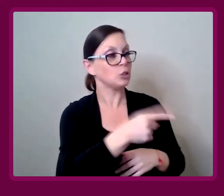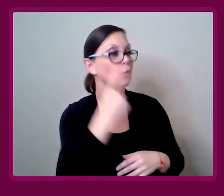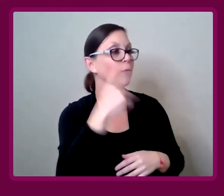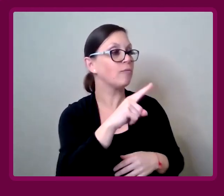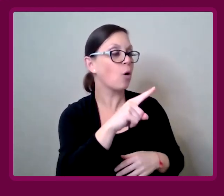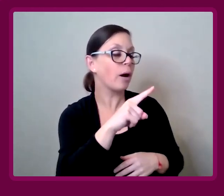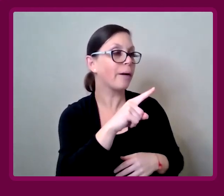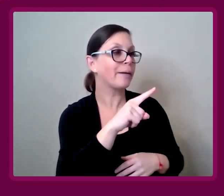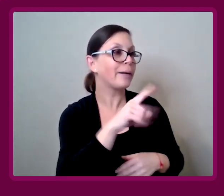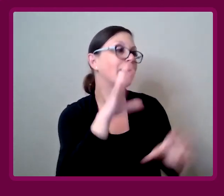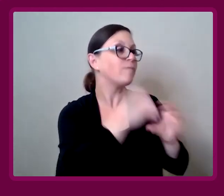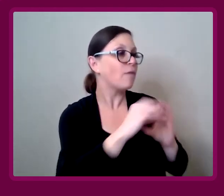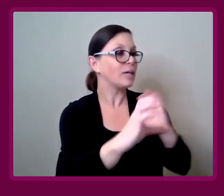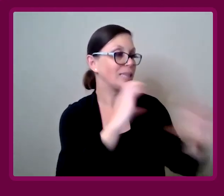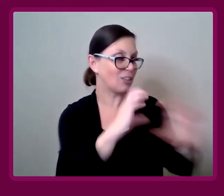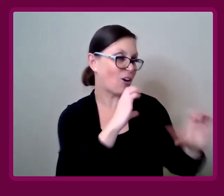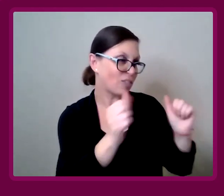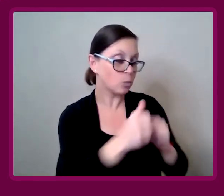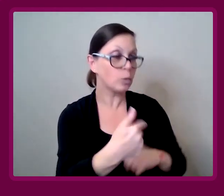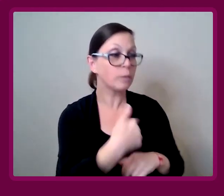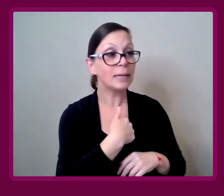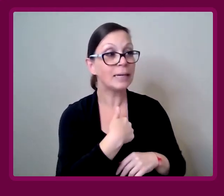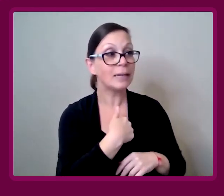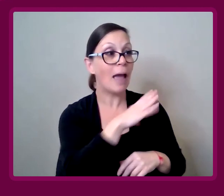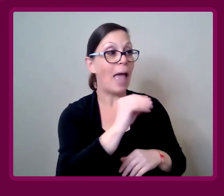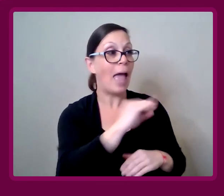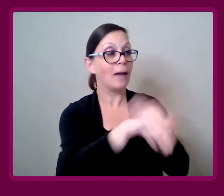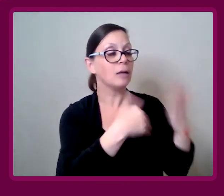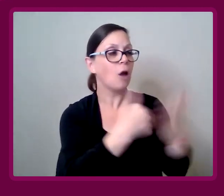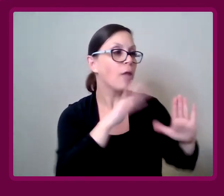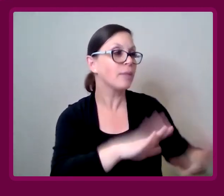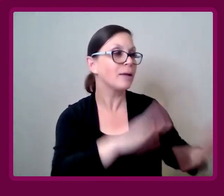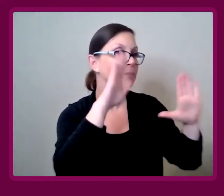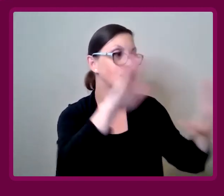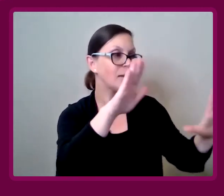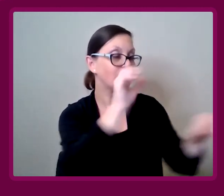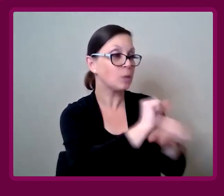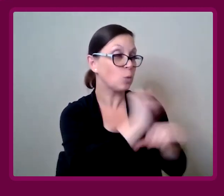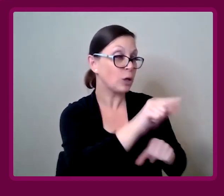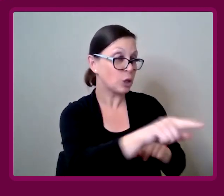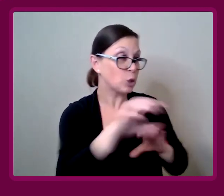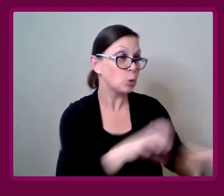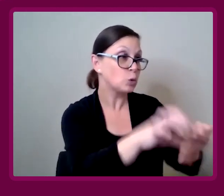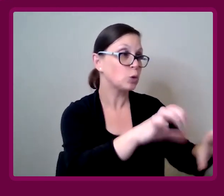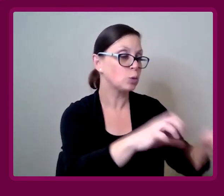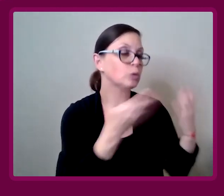Really appreciate you for having this conversation with me, and in all the amazing work that